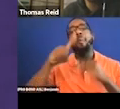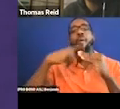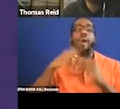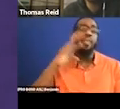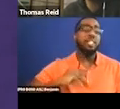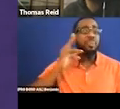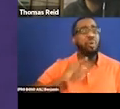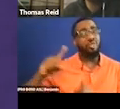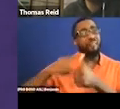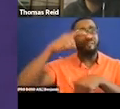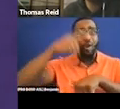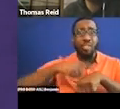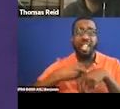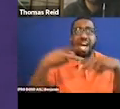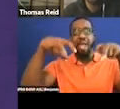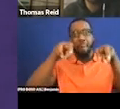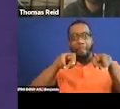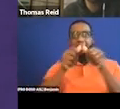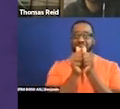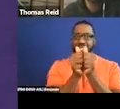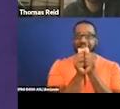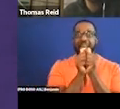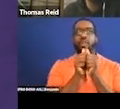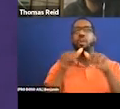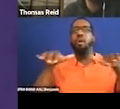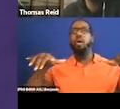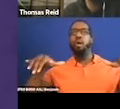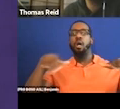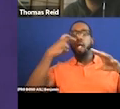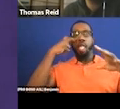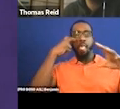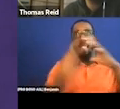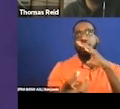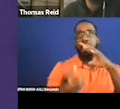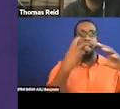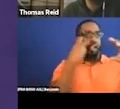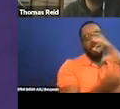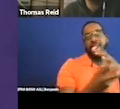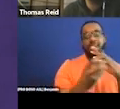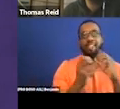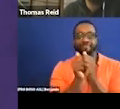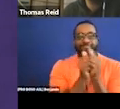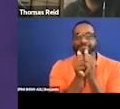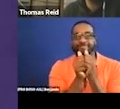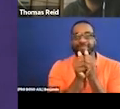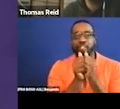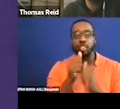Good audio description creates connections. So if you think of the water cooler moments, right, it